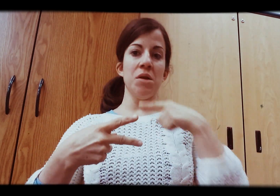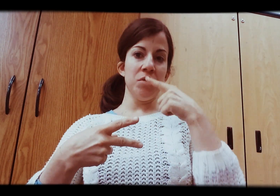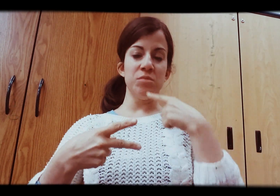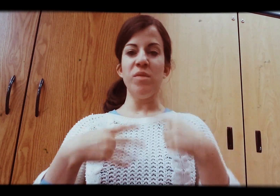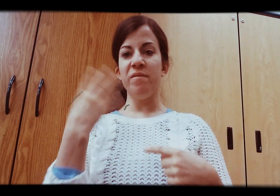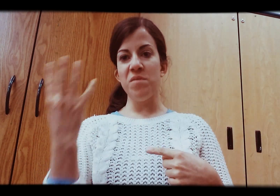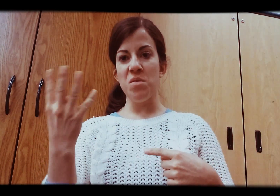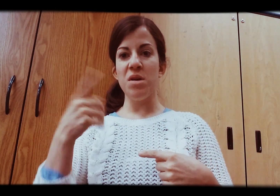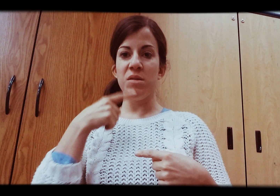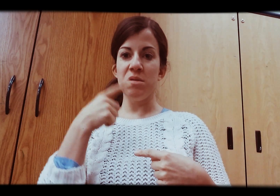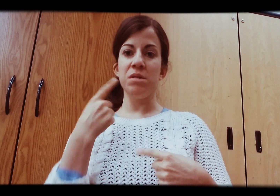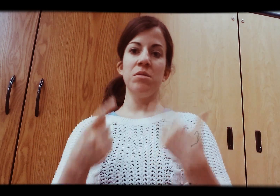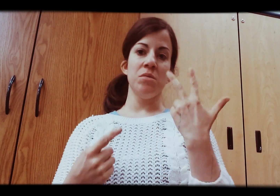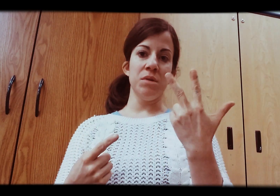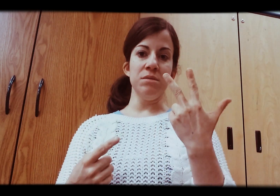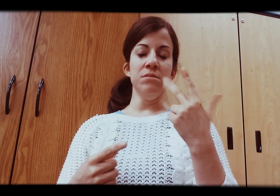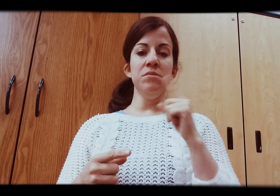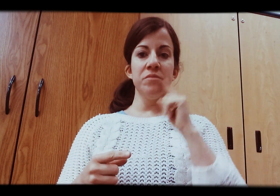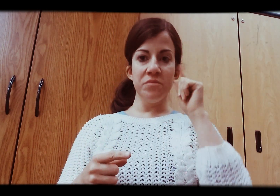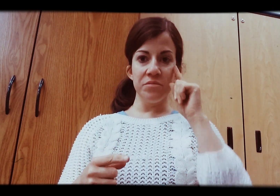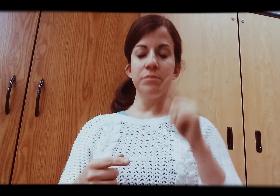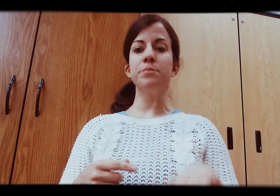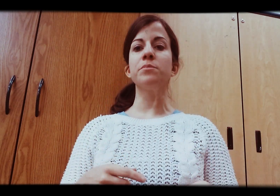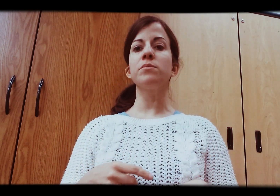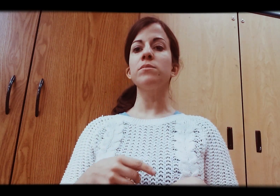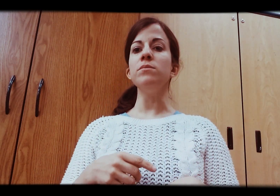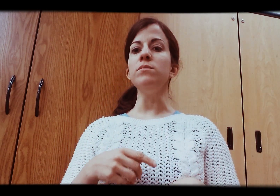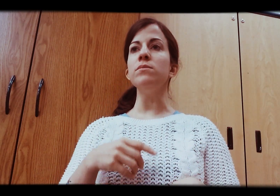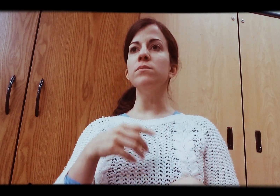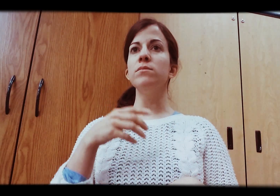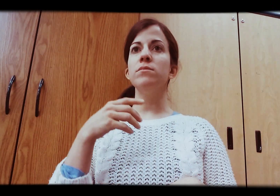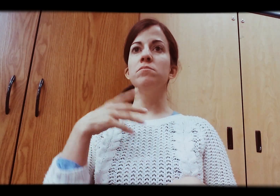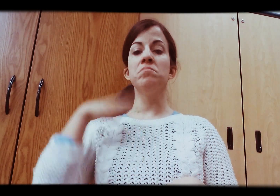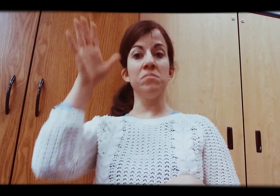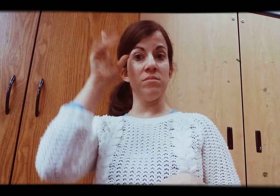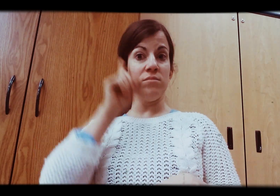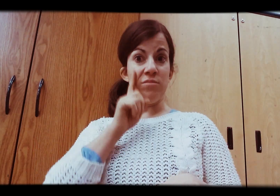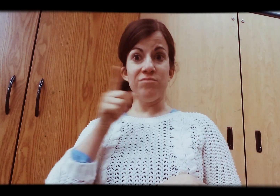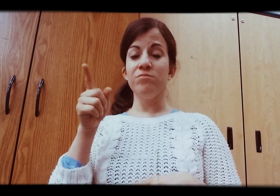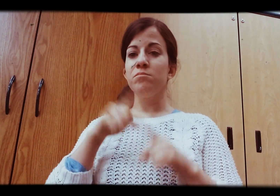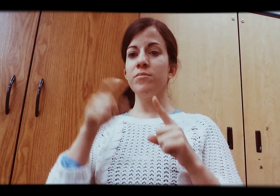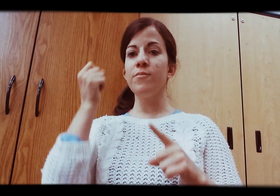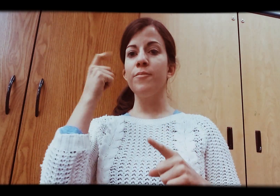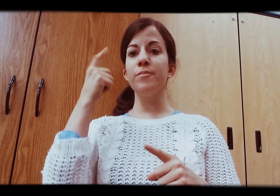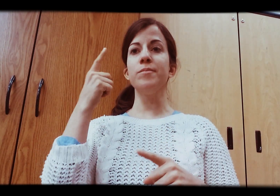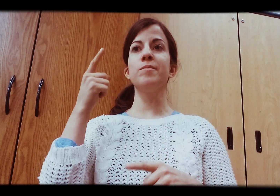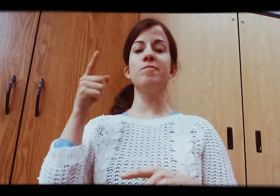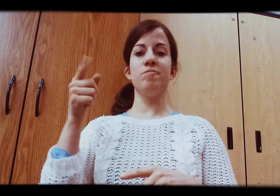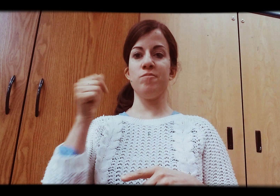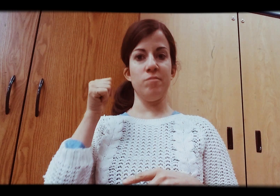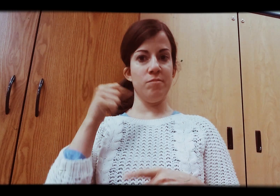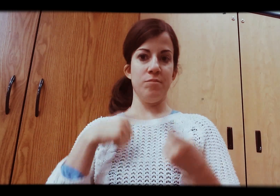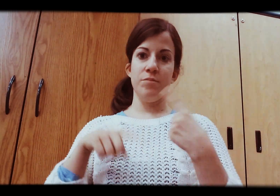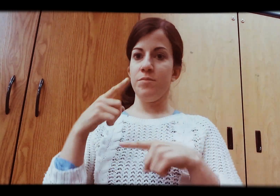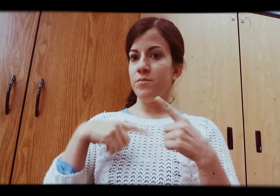So in short, 4 siblings are hearing and 3 of us are deaf. Even though my dad is deaf but he wouldn't sign.